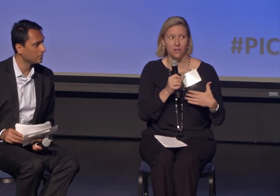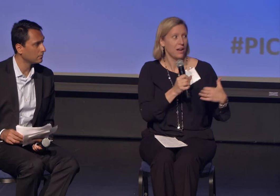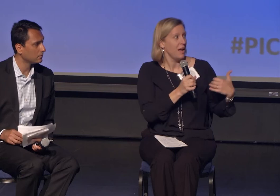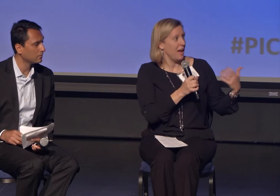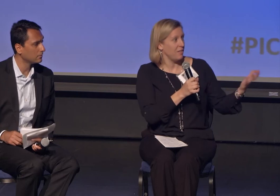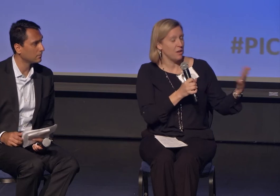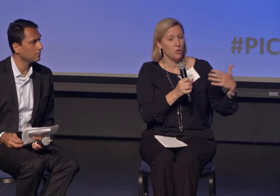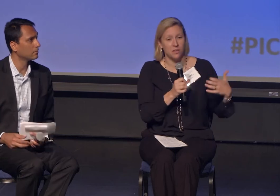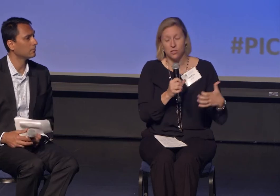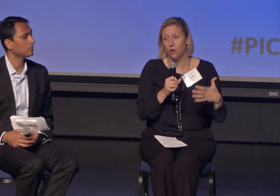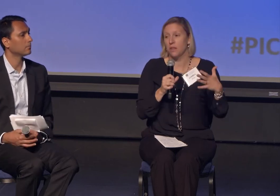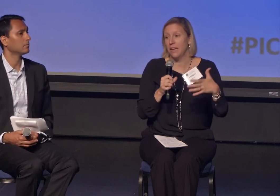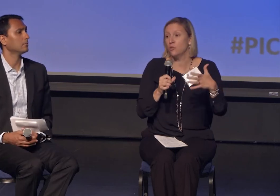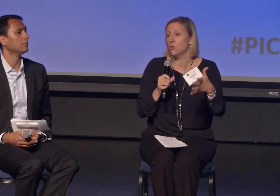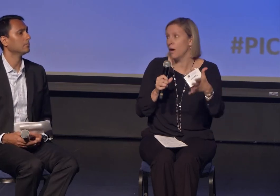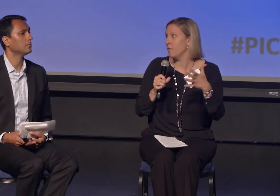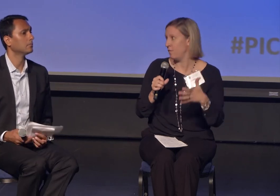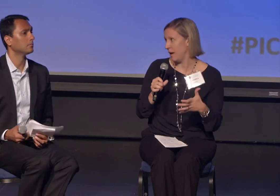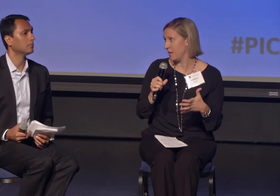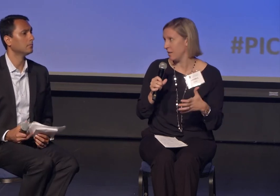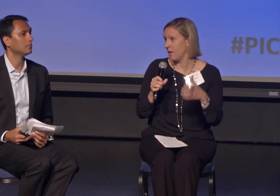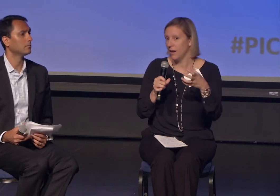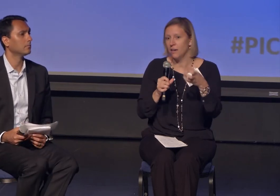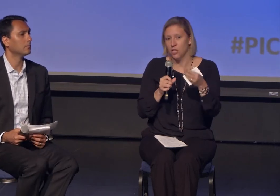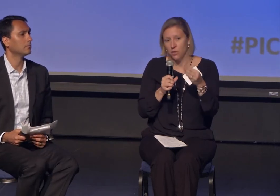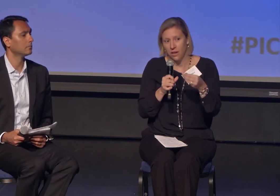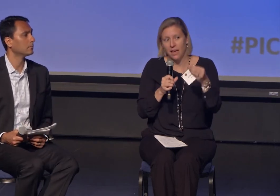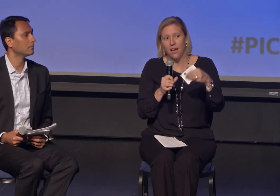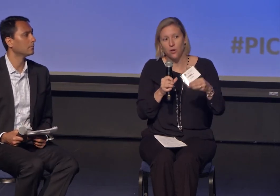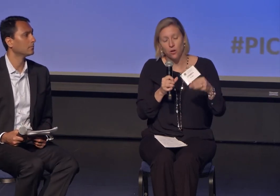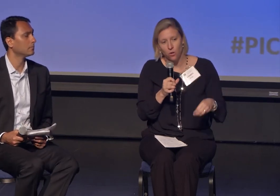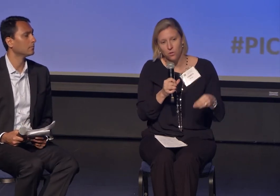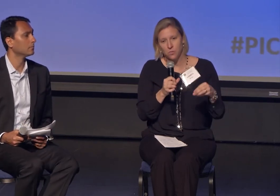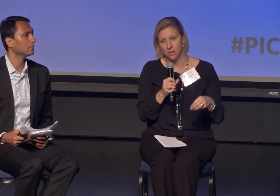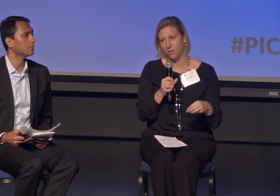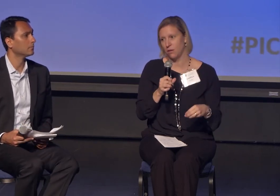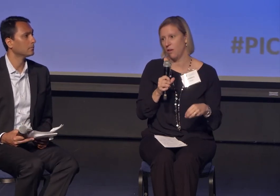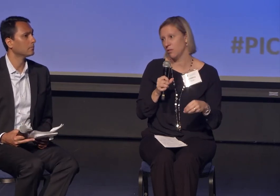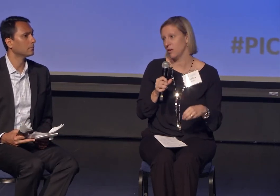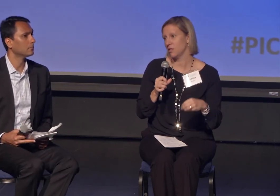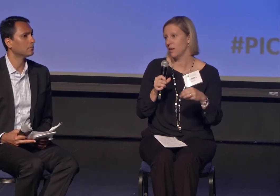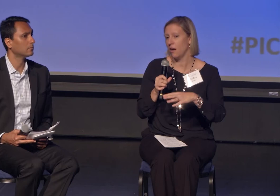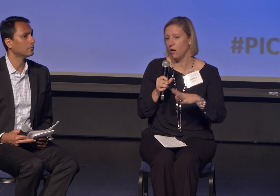You can start with intrafaith, right? Looking at your own specific faith tradition